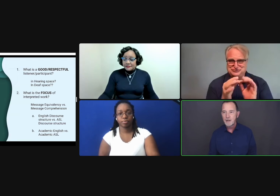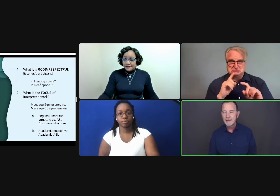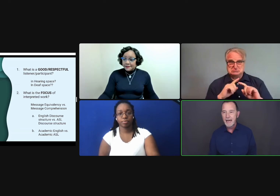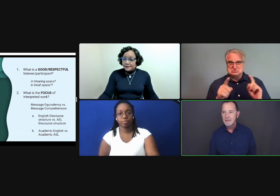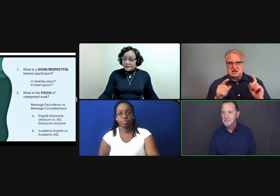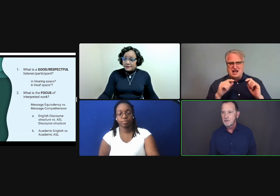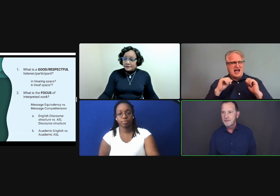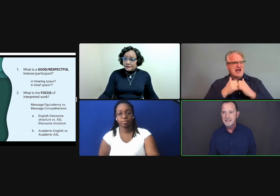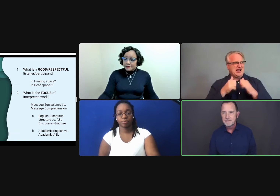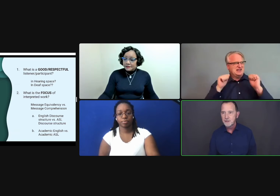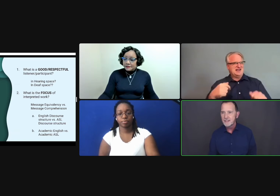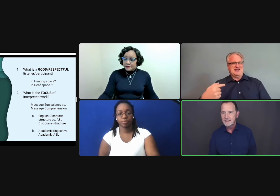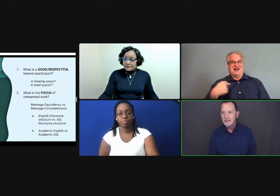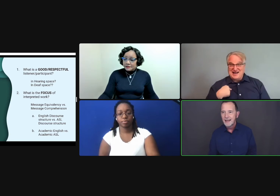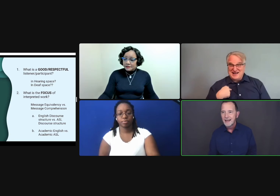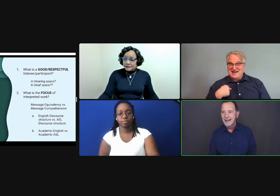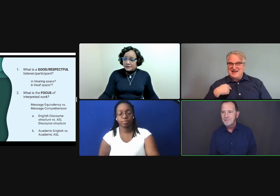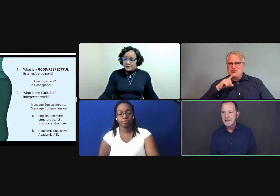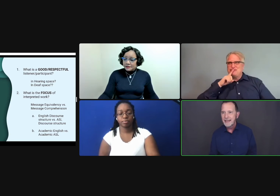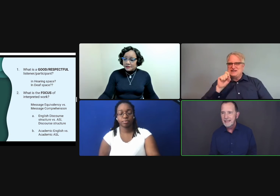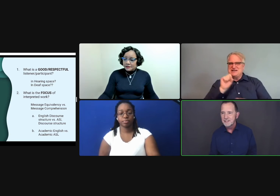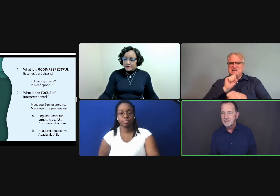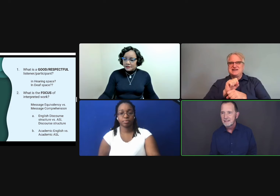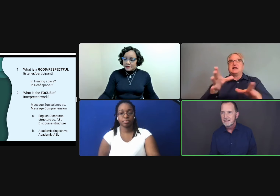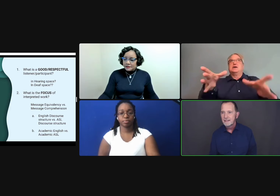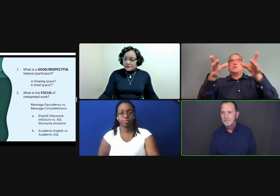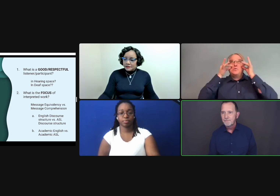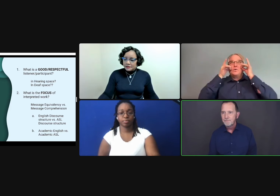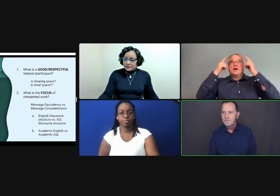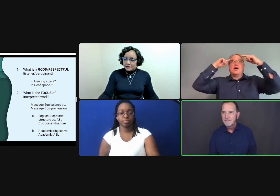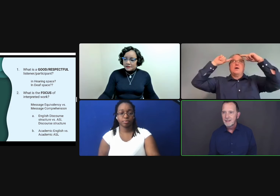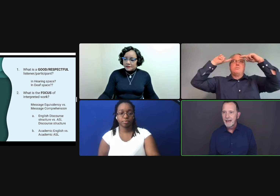coming at me so fast and furious that I'm not engaged.